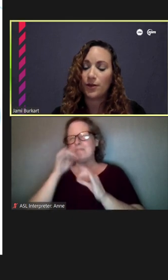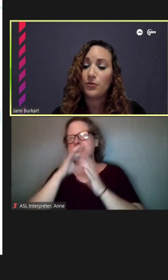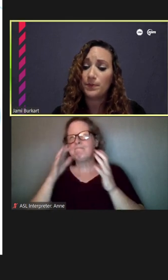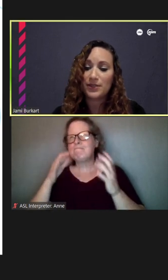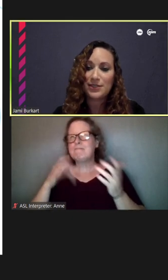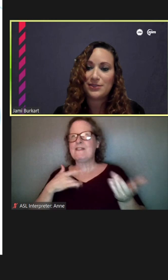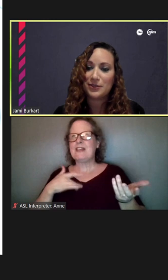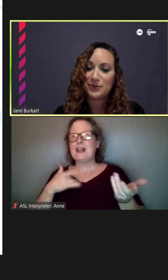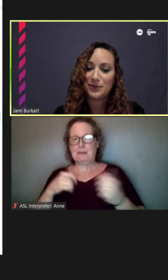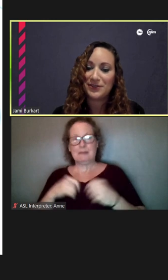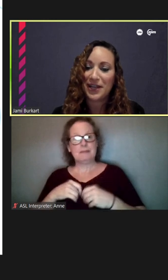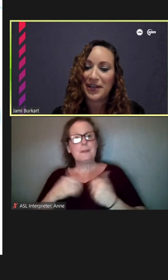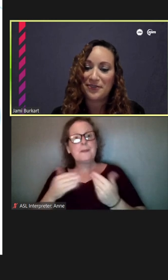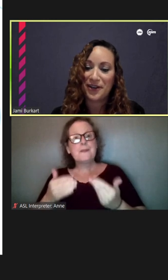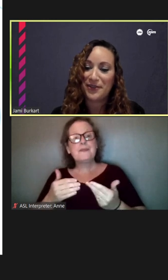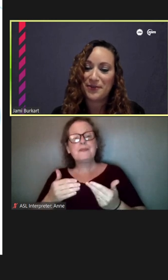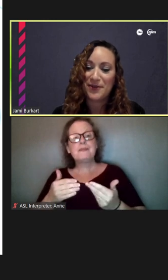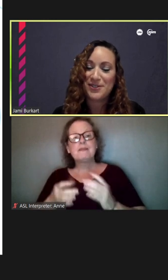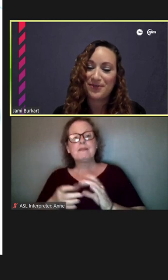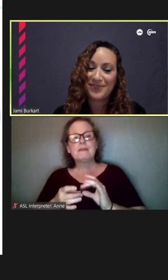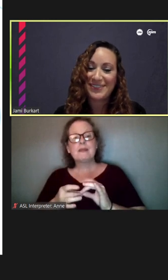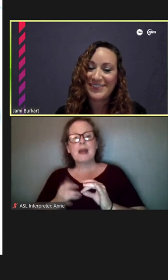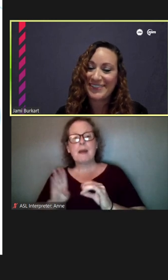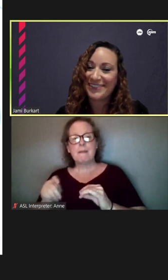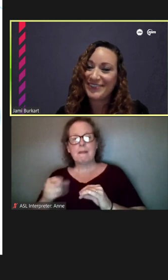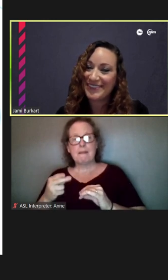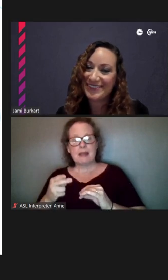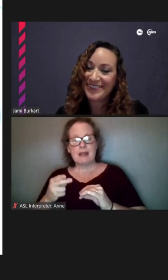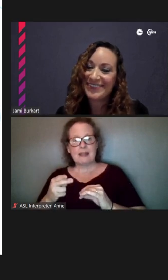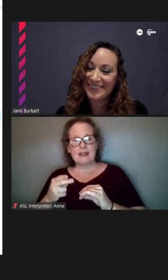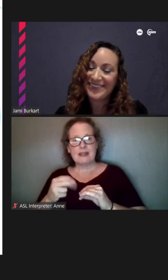Oh, please continue. I had a follow-up question, but, please continue. Oh, yeah, go ahead -- yeah go